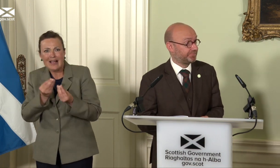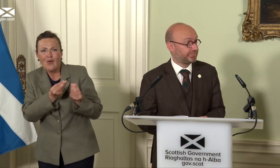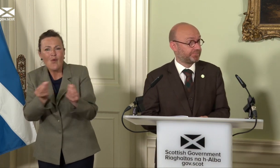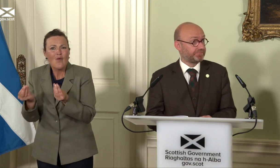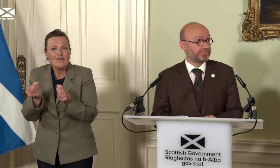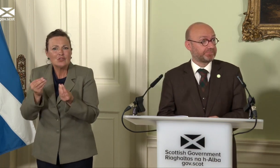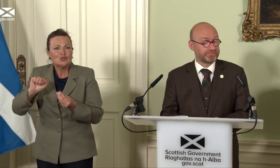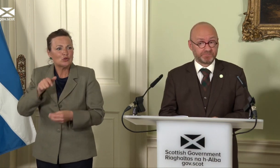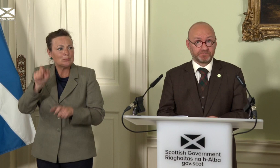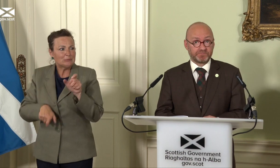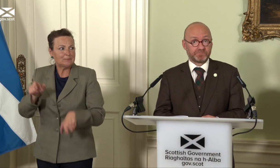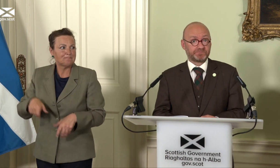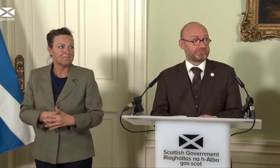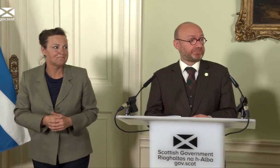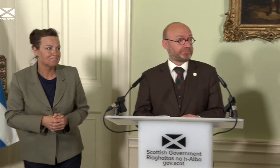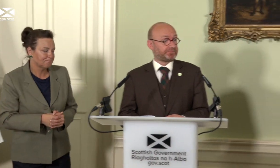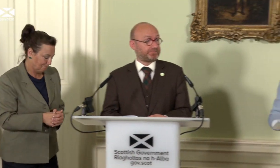Do we have Sky? Yeah, Sky, thanks.